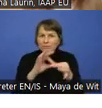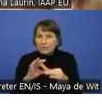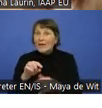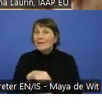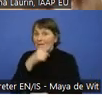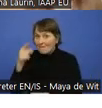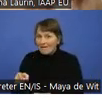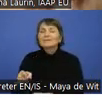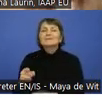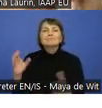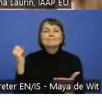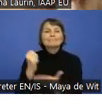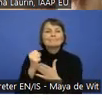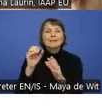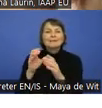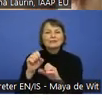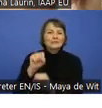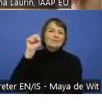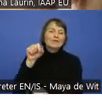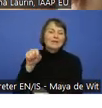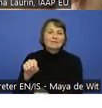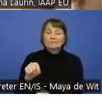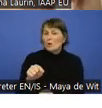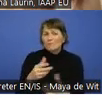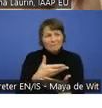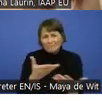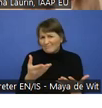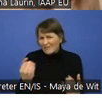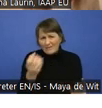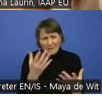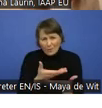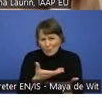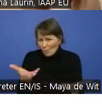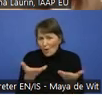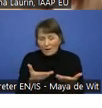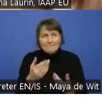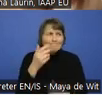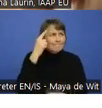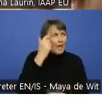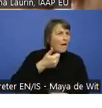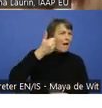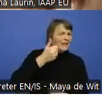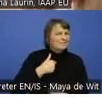We are always happy to receive any feedback, good or bad, whatever thoughts you have on this. We are always happy.